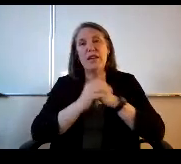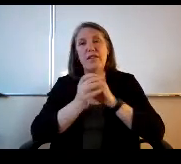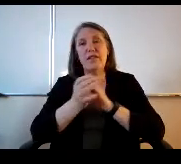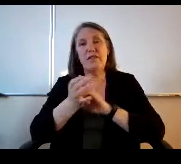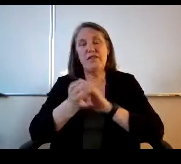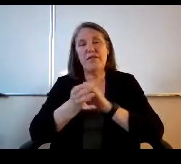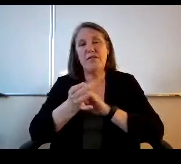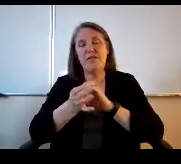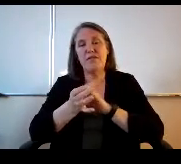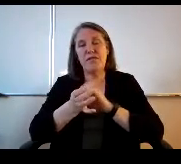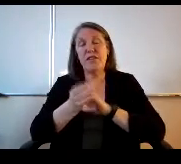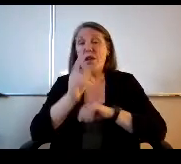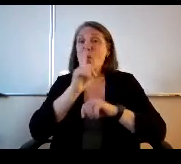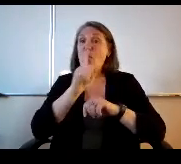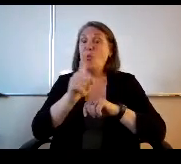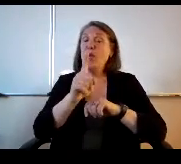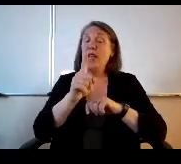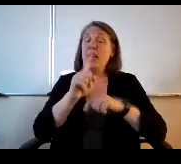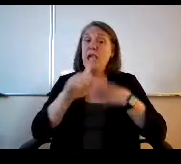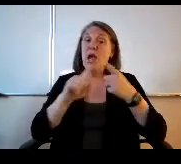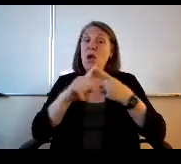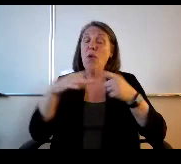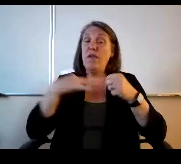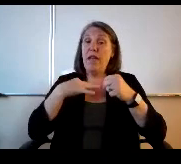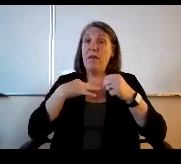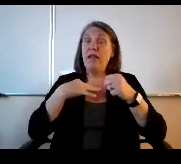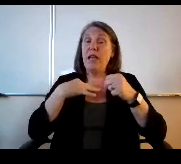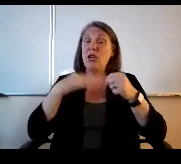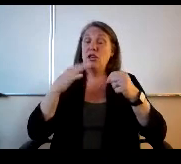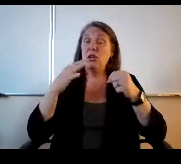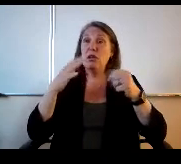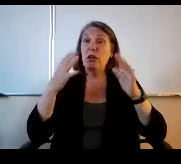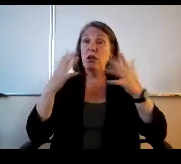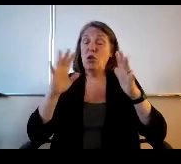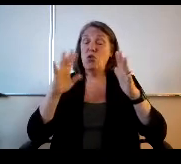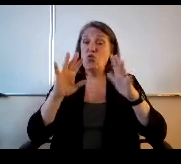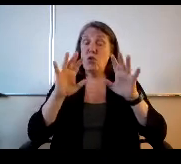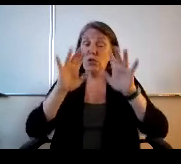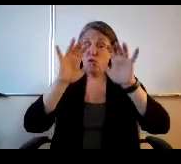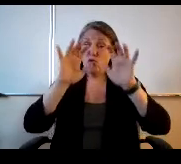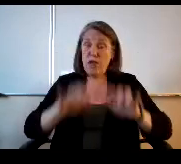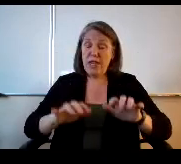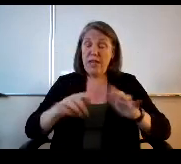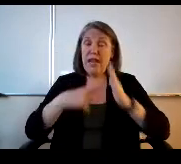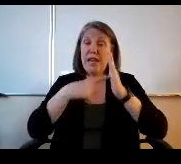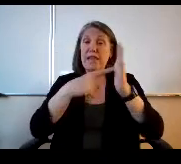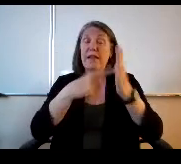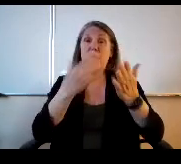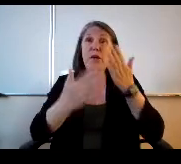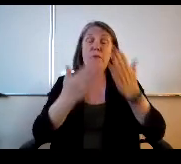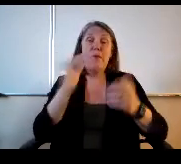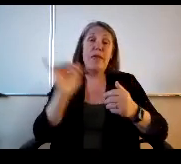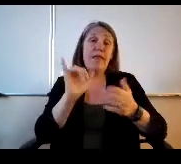Really span when the application was written. An example might be like that